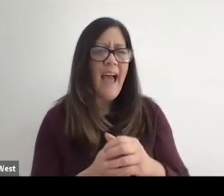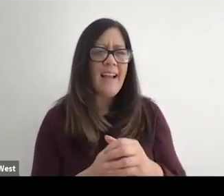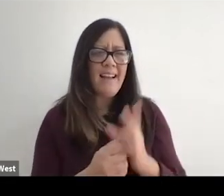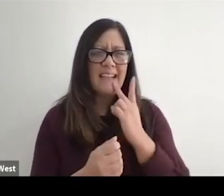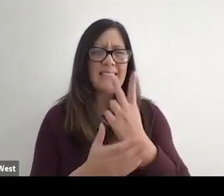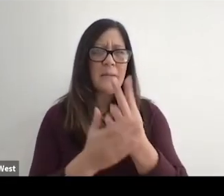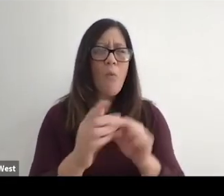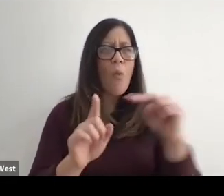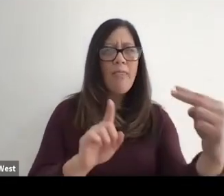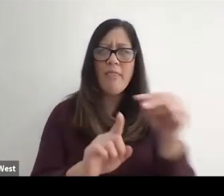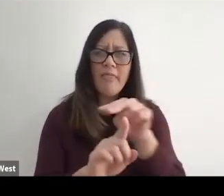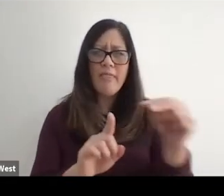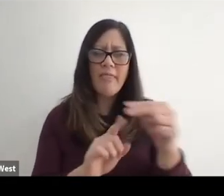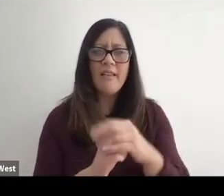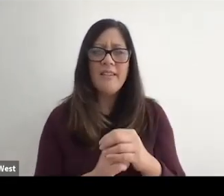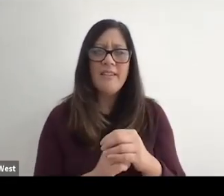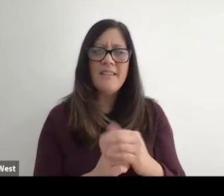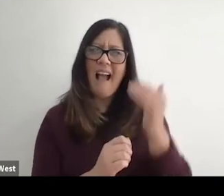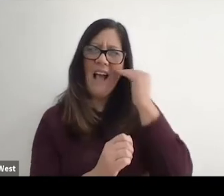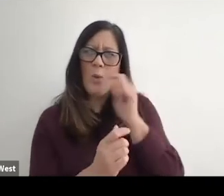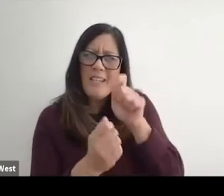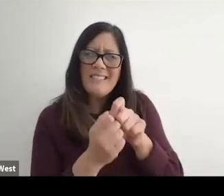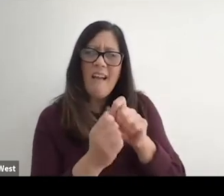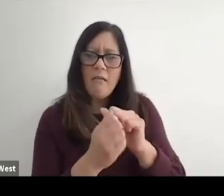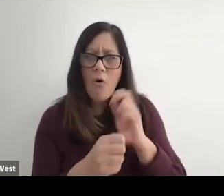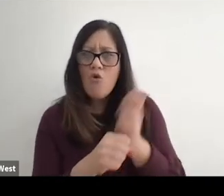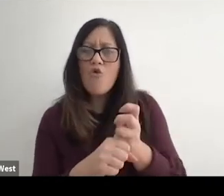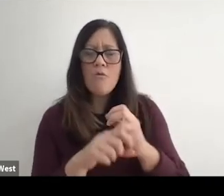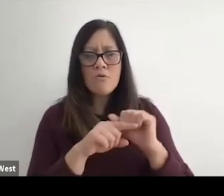coming from both sides of the equation, right? Because I knew exactly how hard